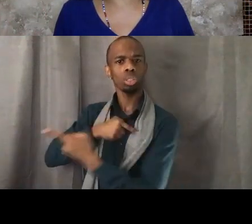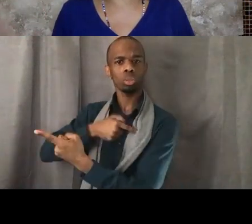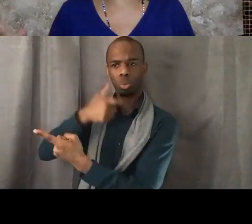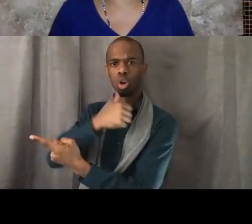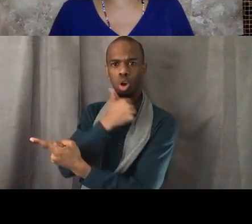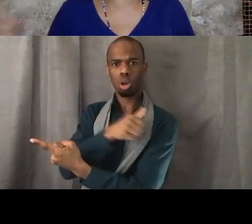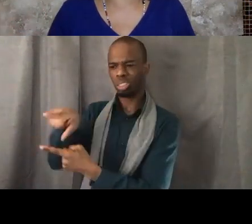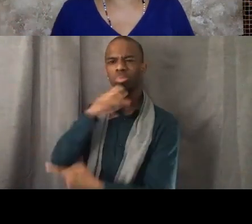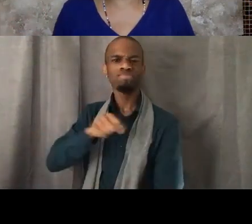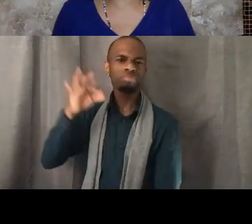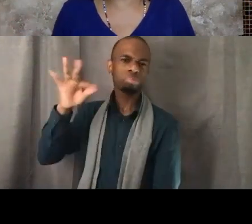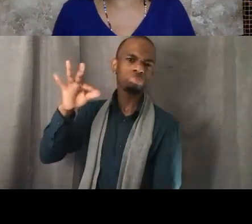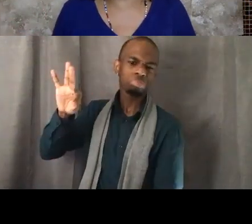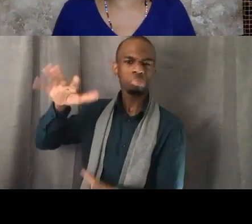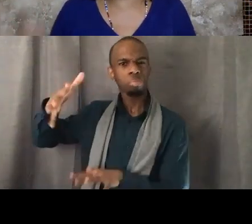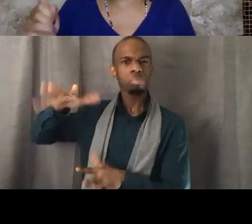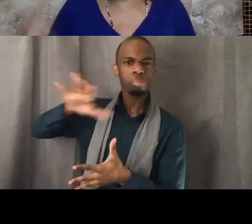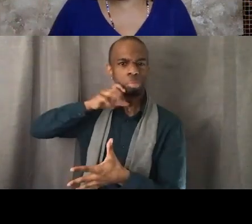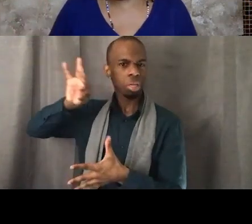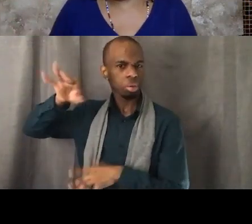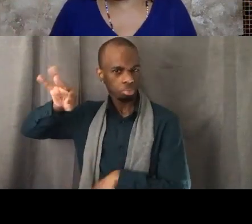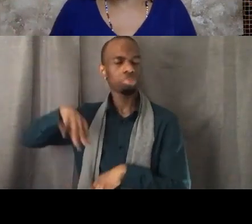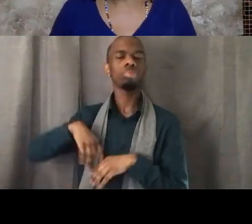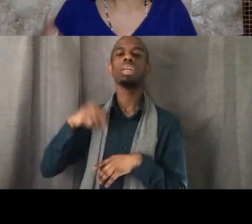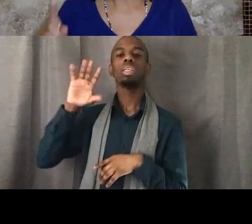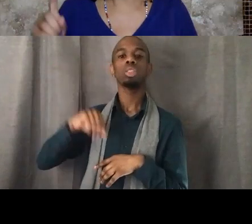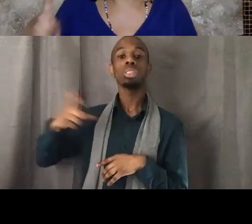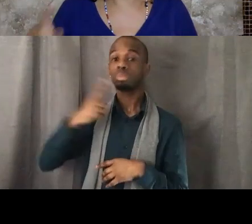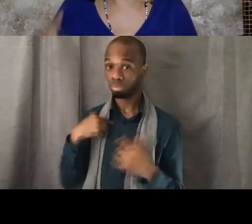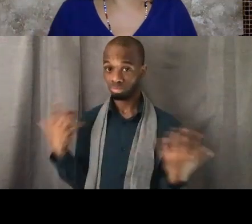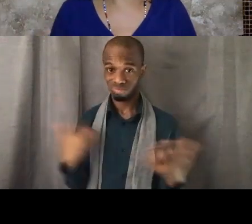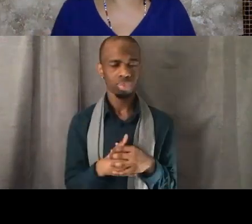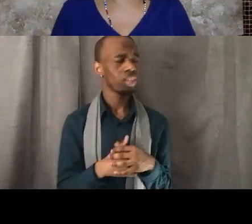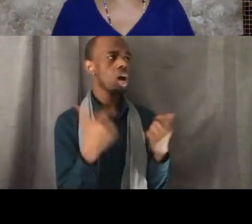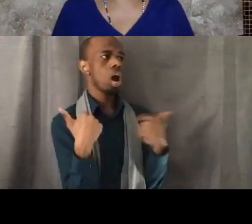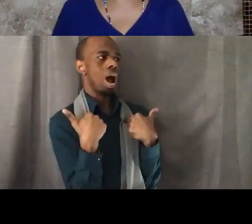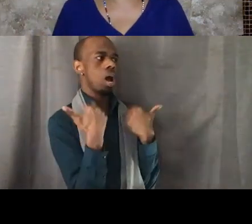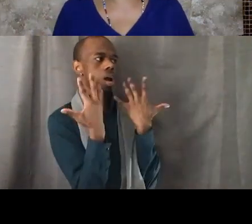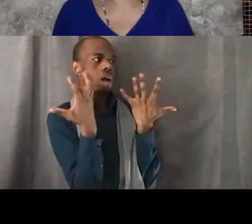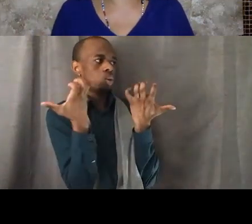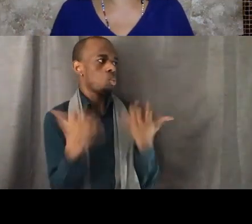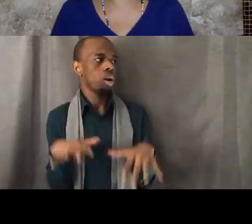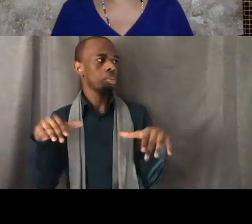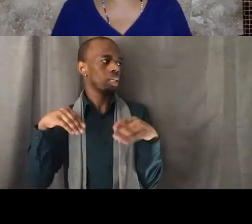not about, she was 19 years old and she said to me, "I don't wanna be in this park anymore." I said, "Well, what you wanna do?"